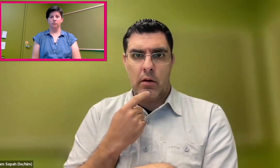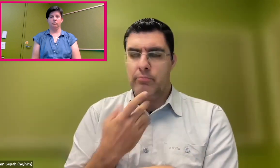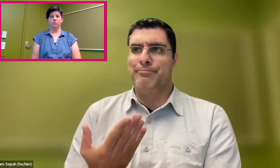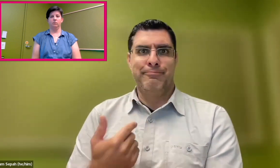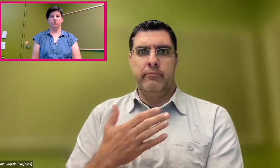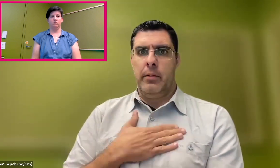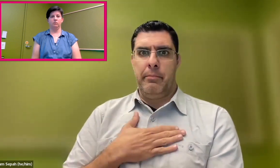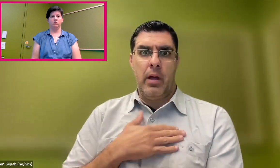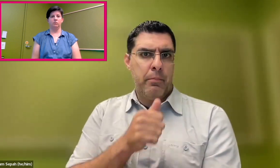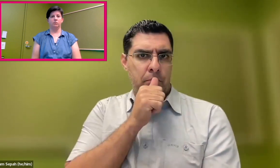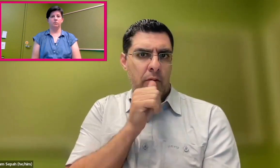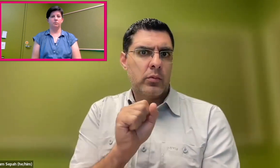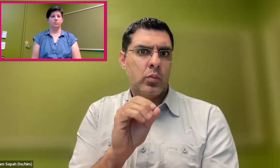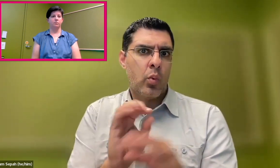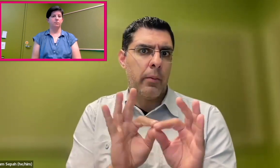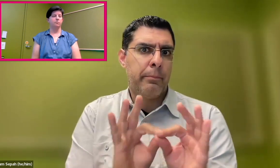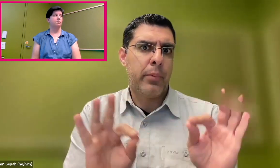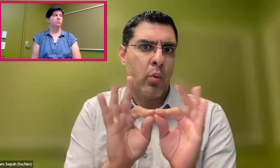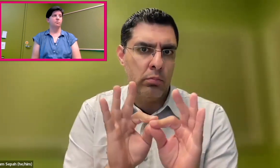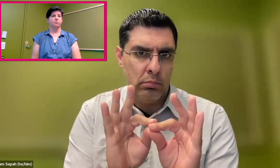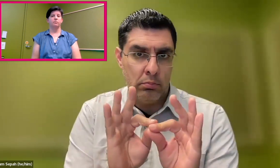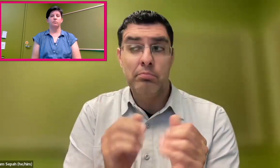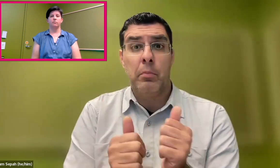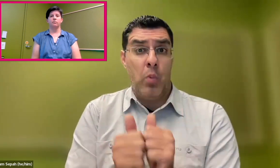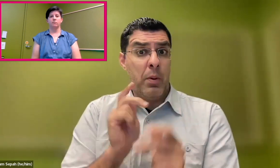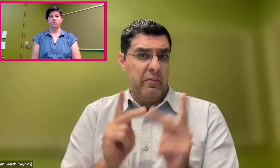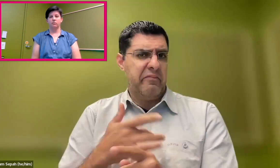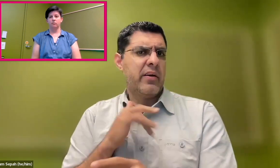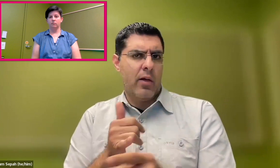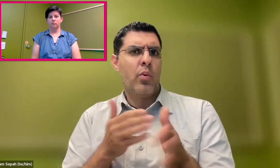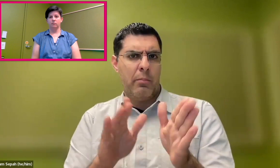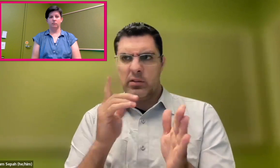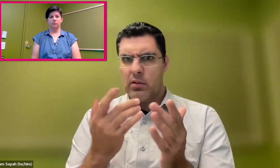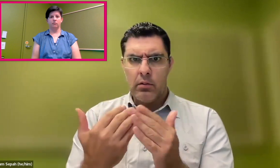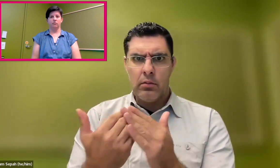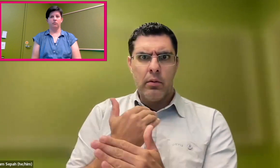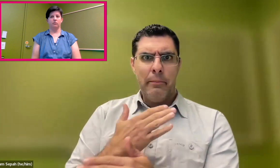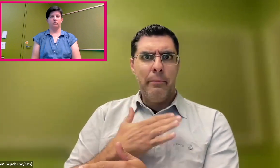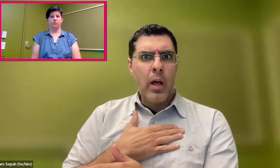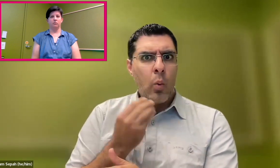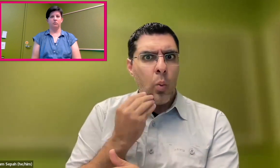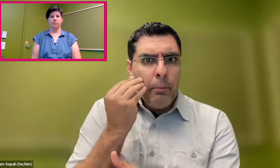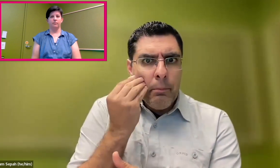If a user says that their privacy is incredibly important, which is how most people feel--